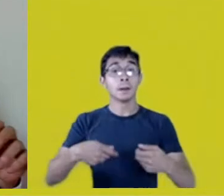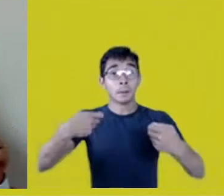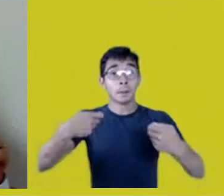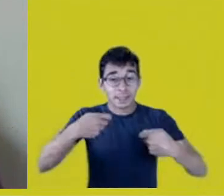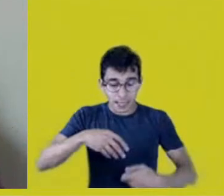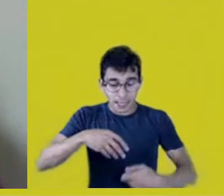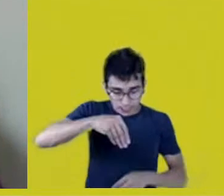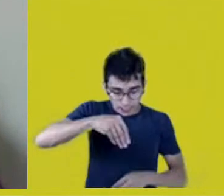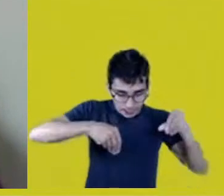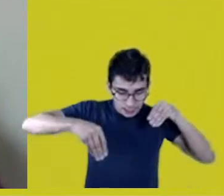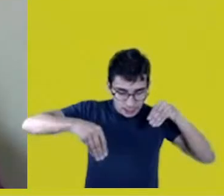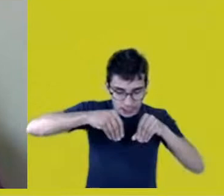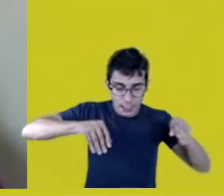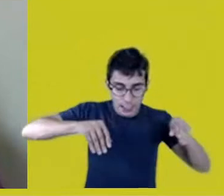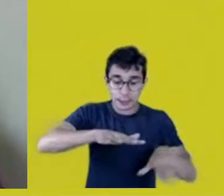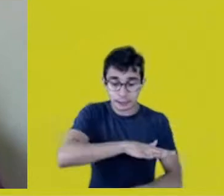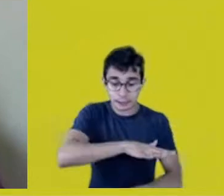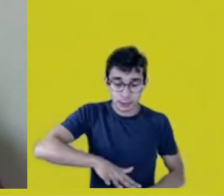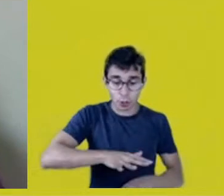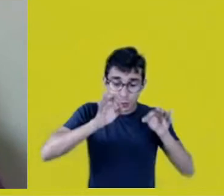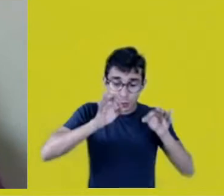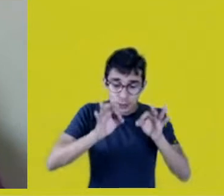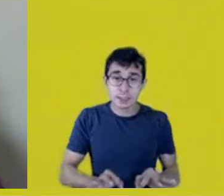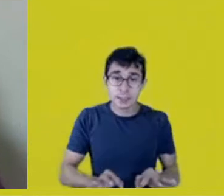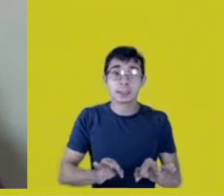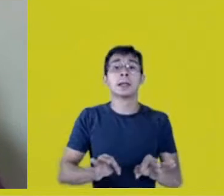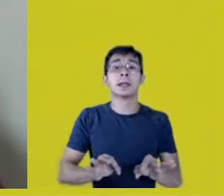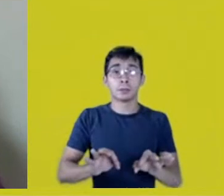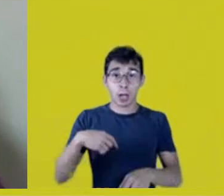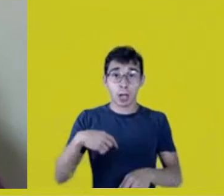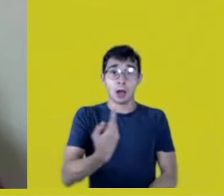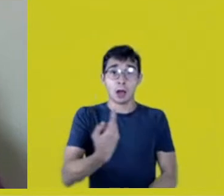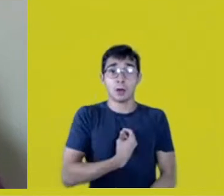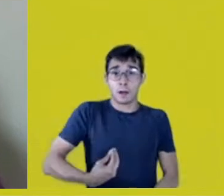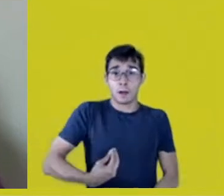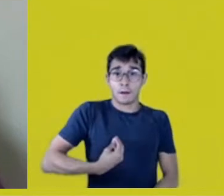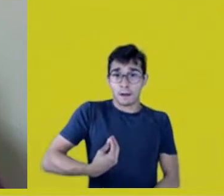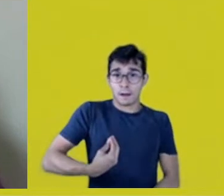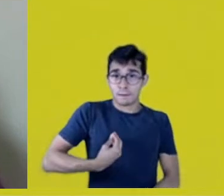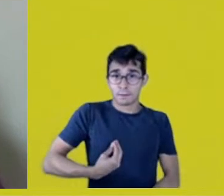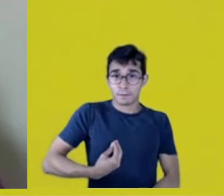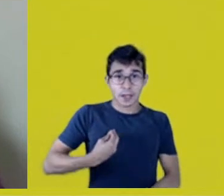they explain our existence, our origin, our mythologies,